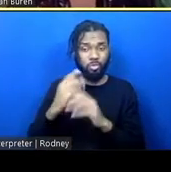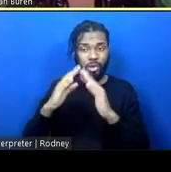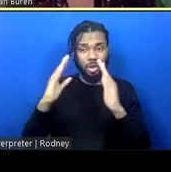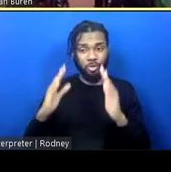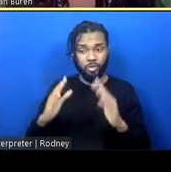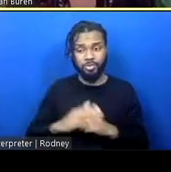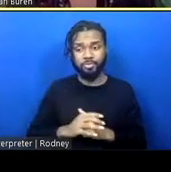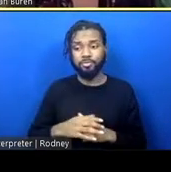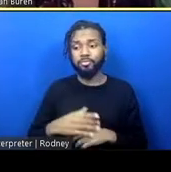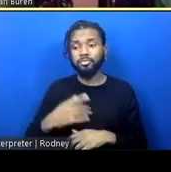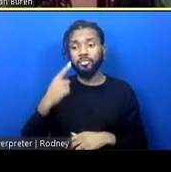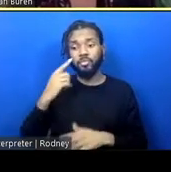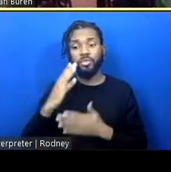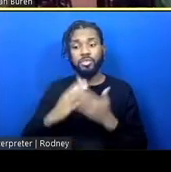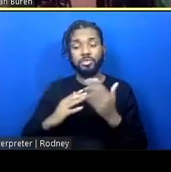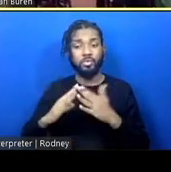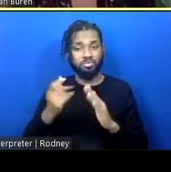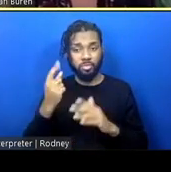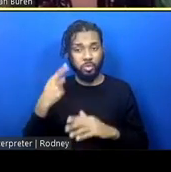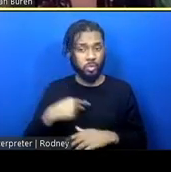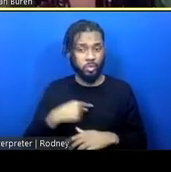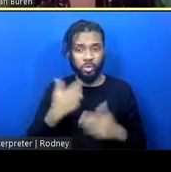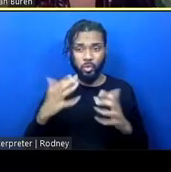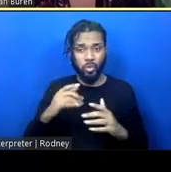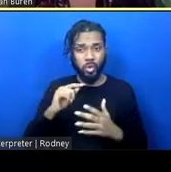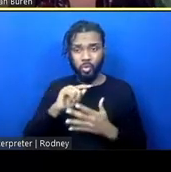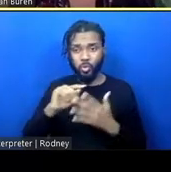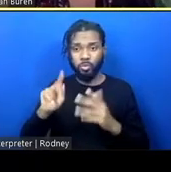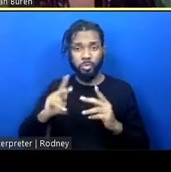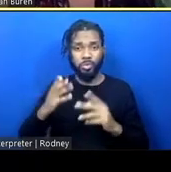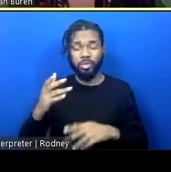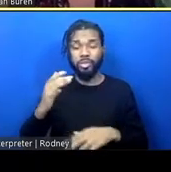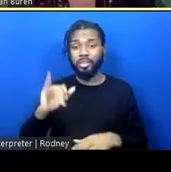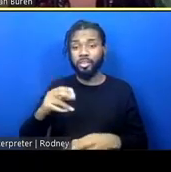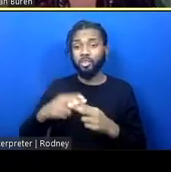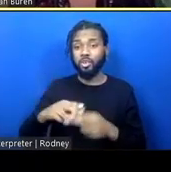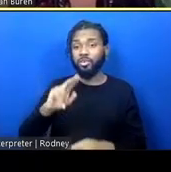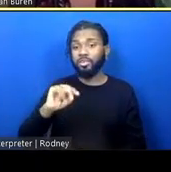In some communities, we don't want those people there, and it's called NIMBYism, "not in my backyard," right?